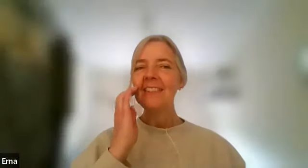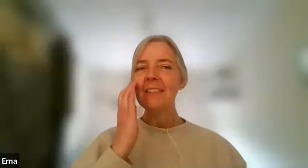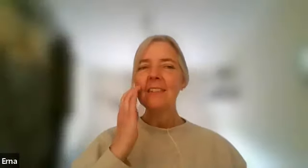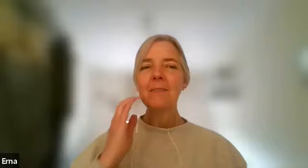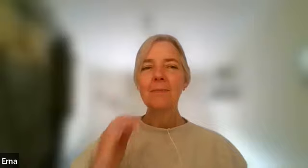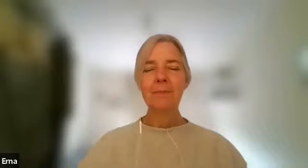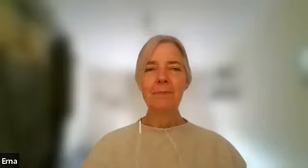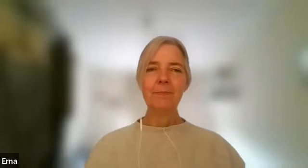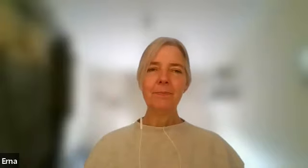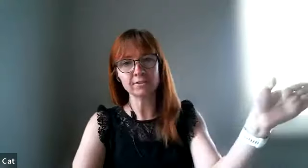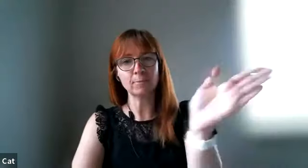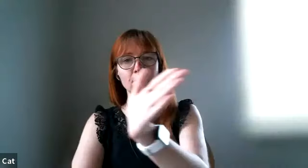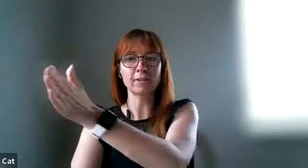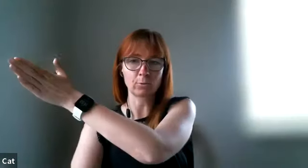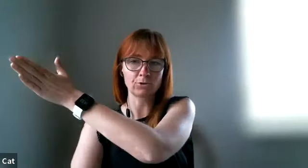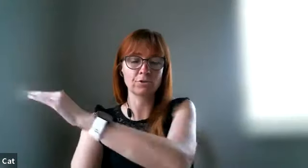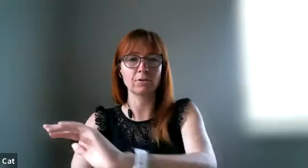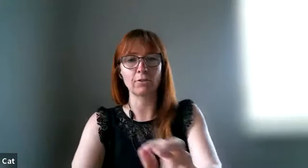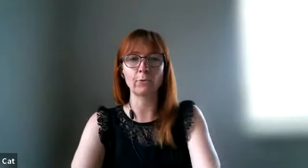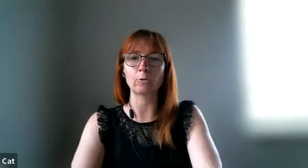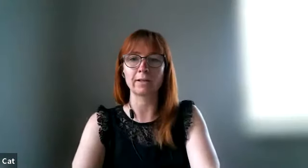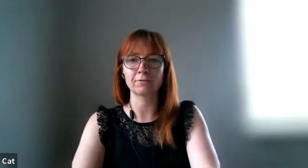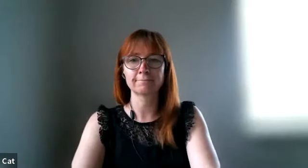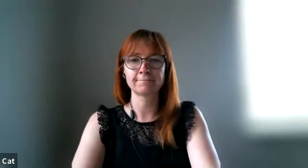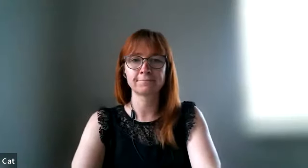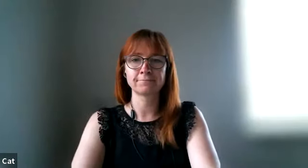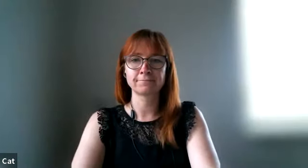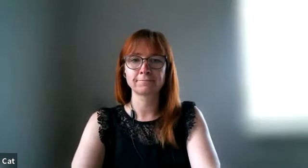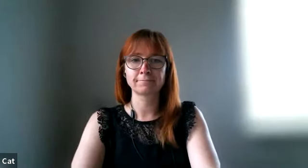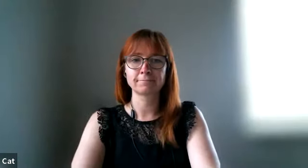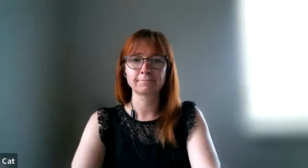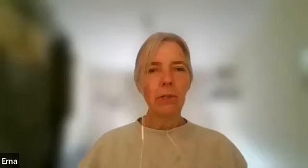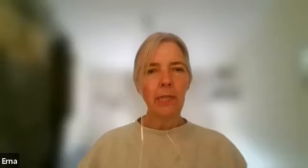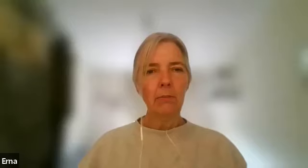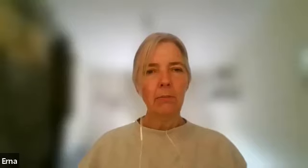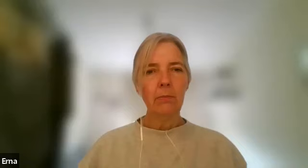we've had we will have the same law of language throughout life ah okay um